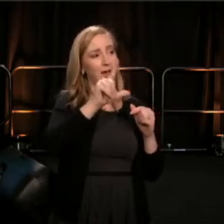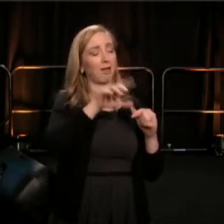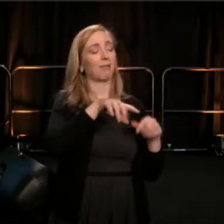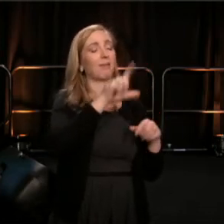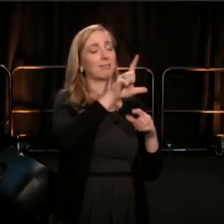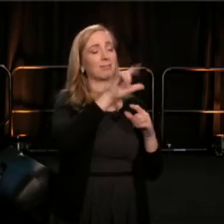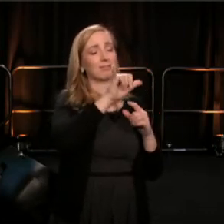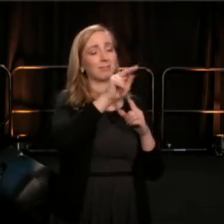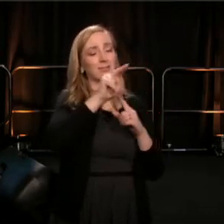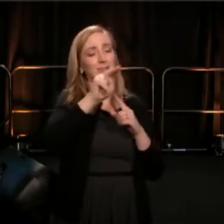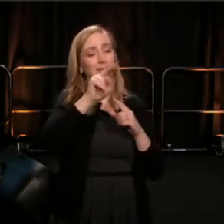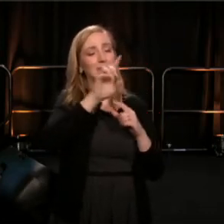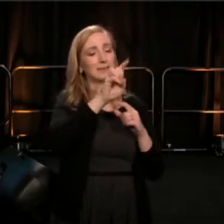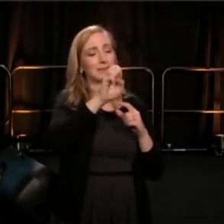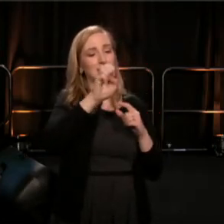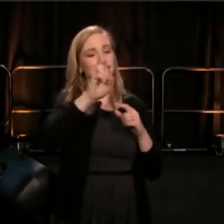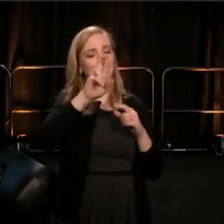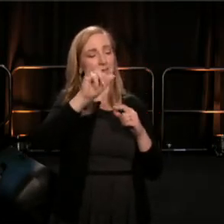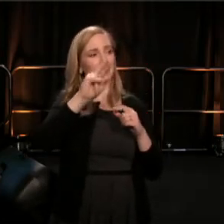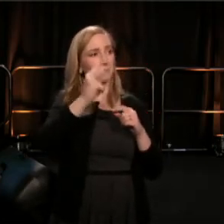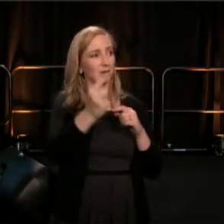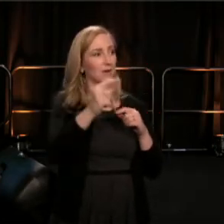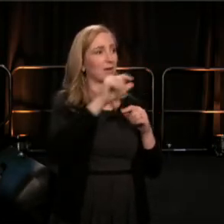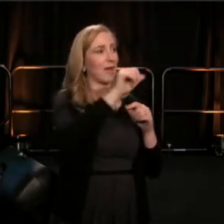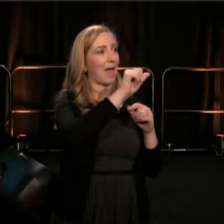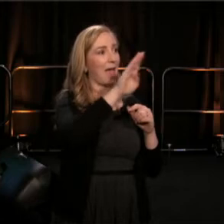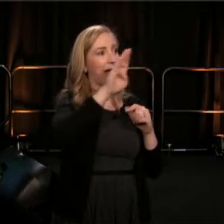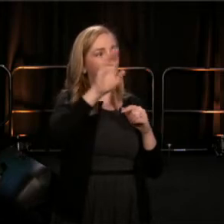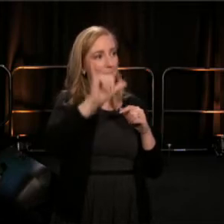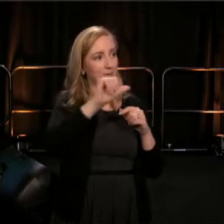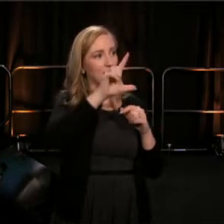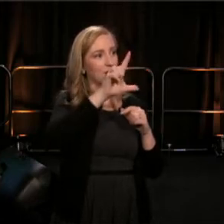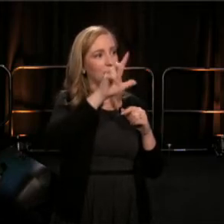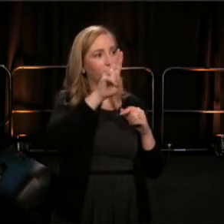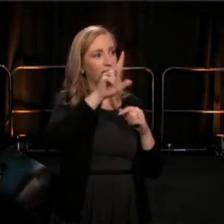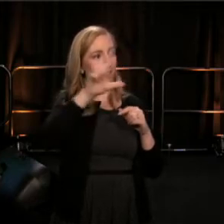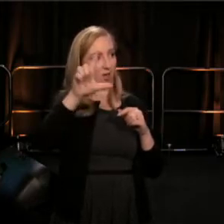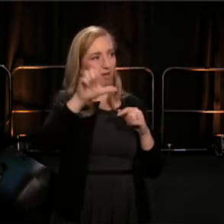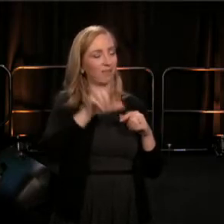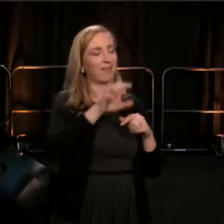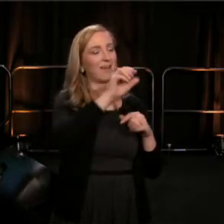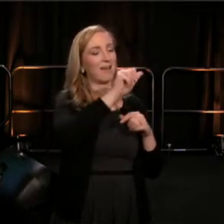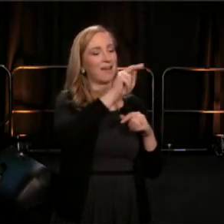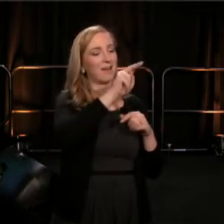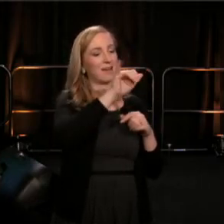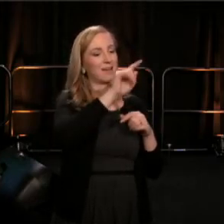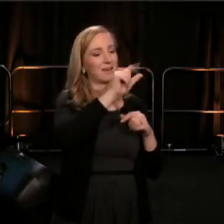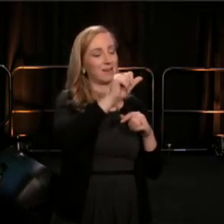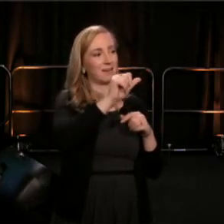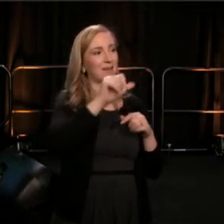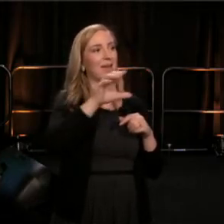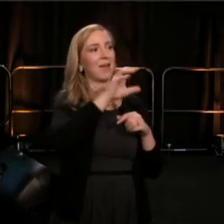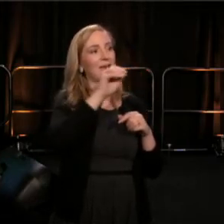John Howge, Abby Laul, Anita Antenucci and Andrew R Ammerman.